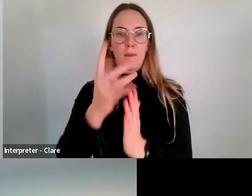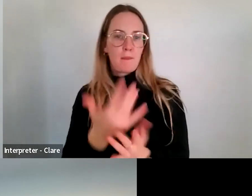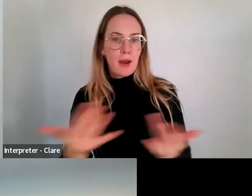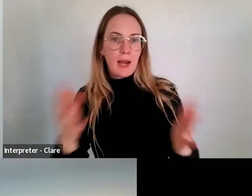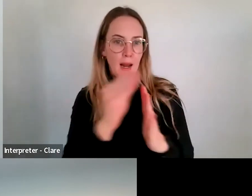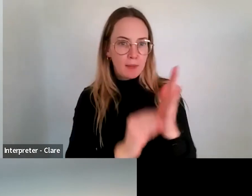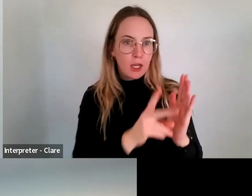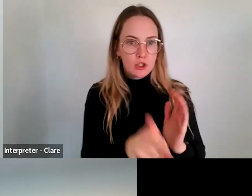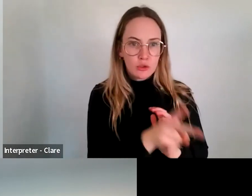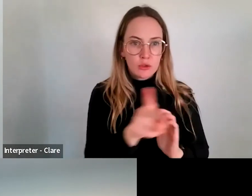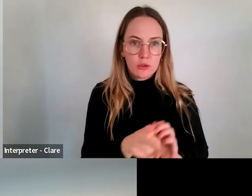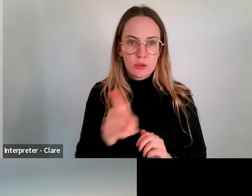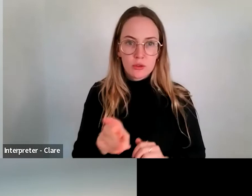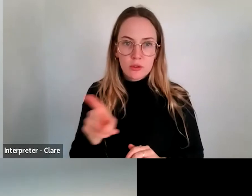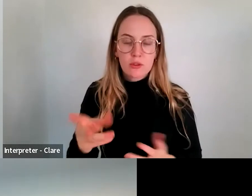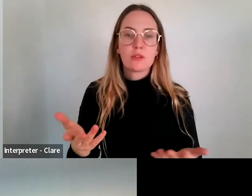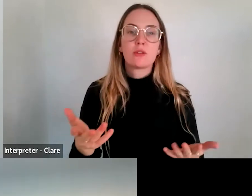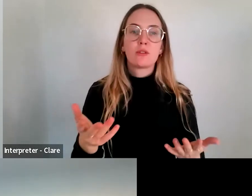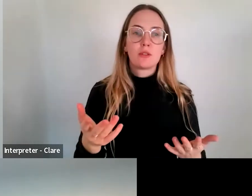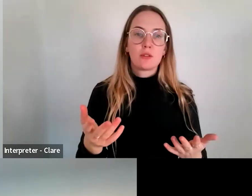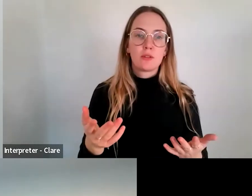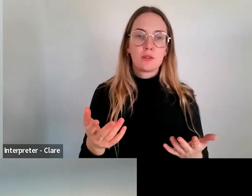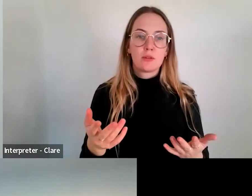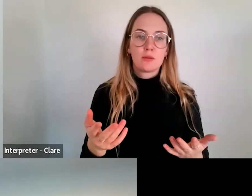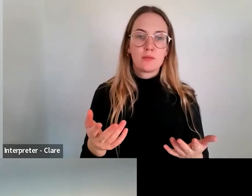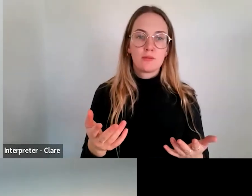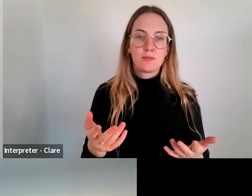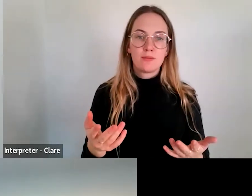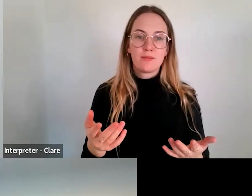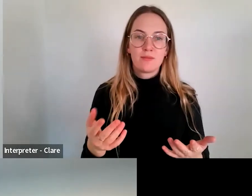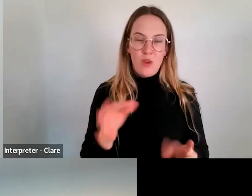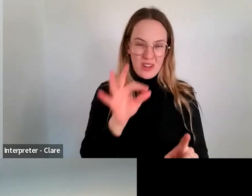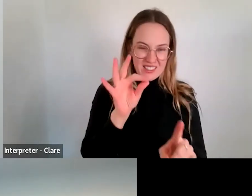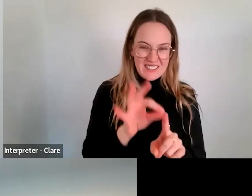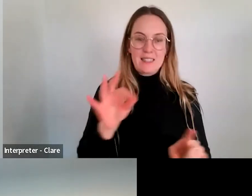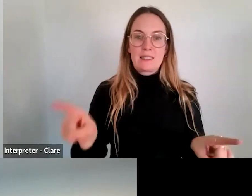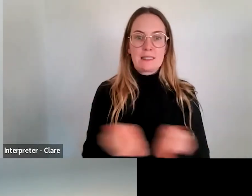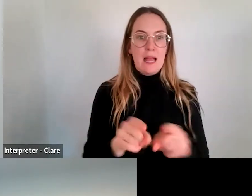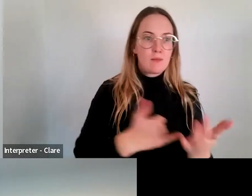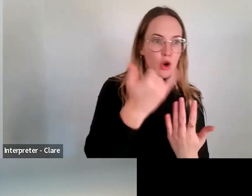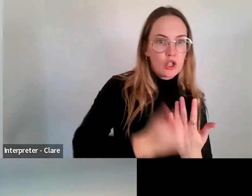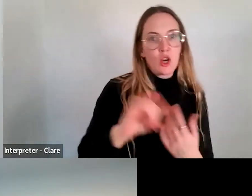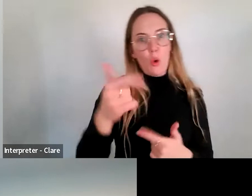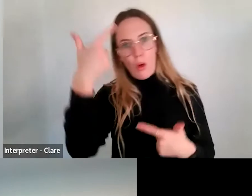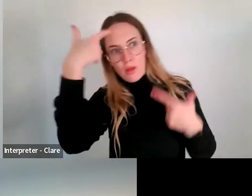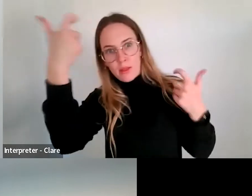same - for exactly the same activity, or for exactly the same part of the